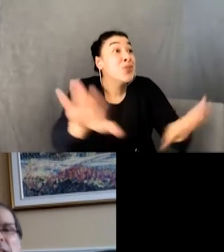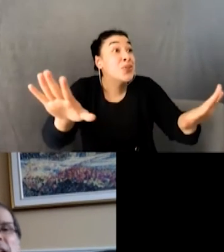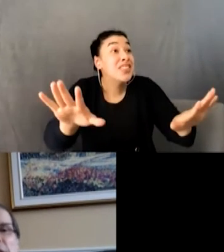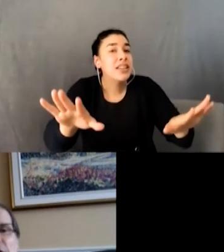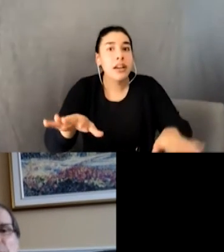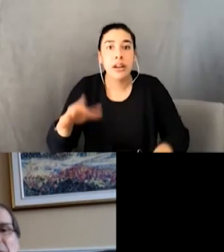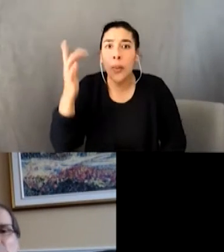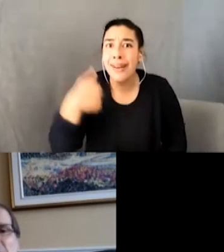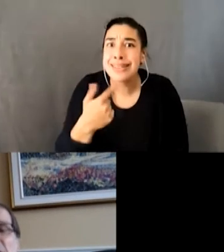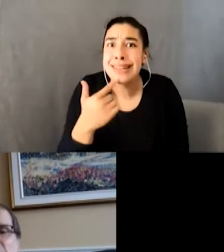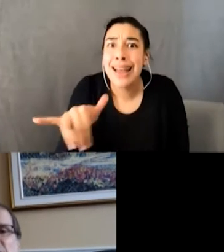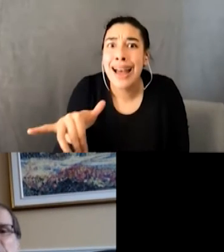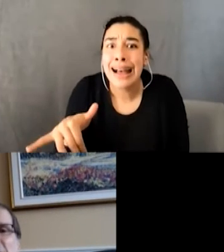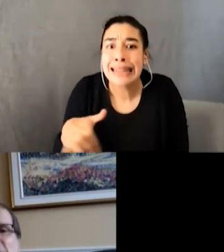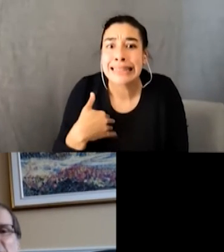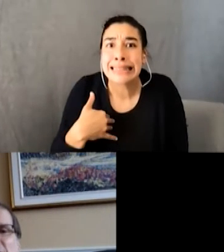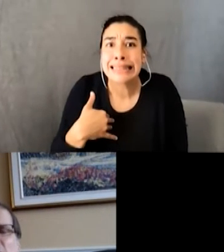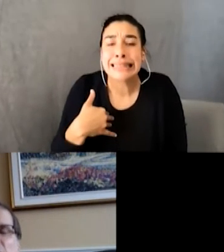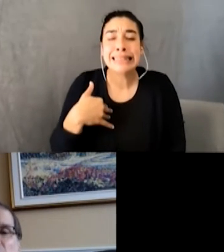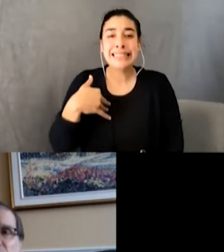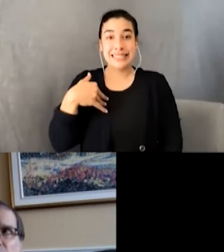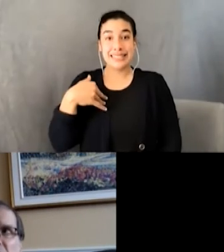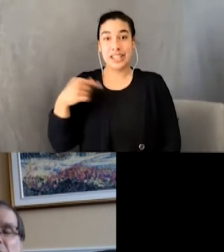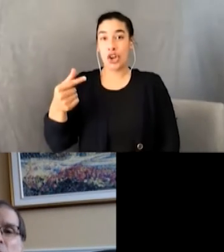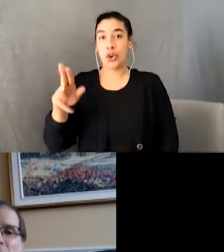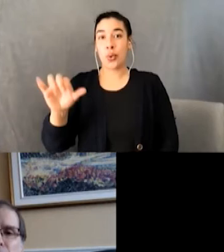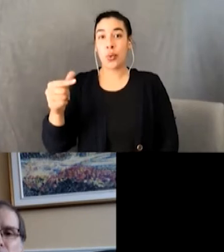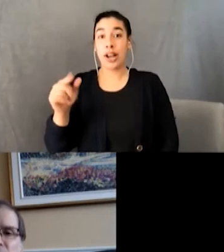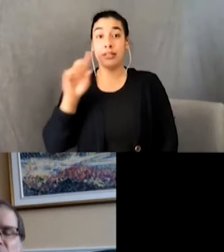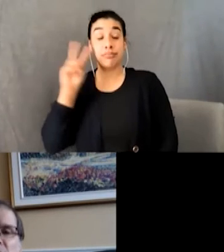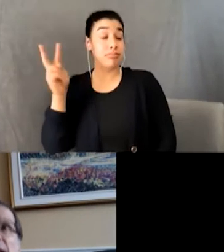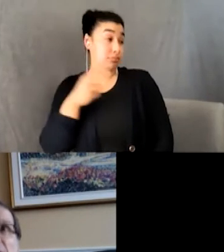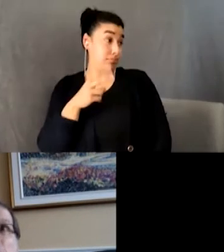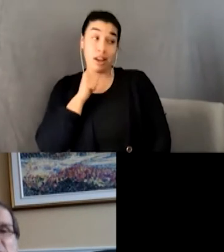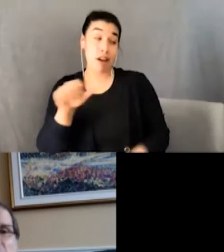He turned back to me, lifted a pant leg. “Not shoes, combat boots.” And walked off.